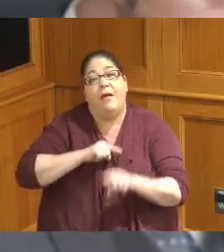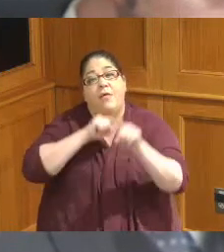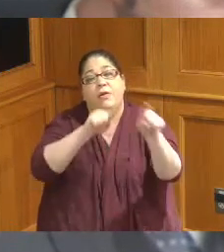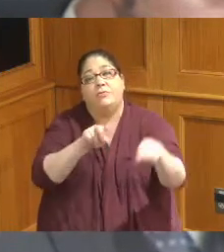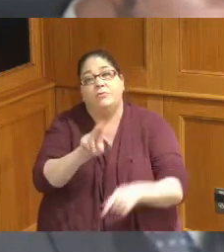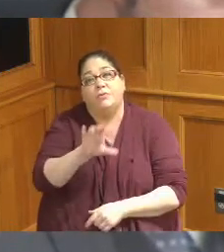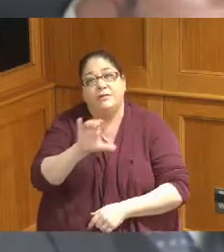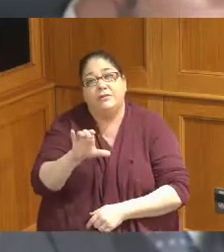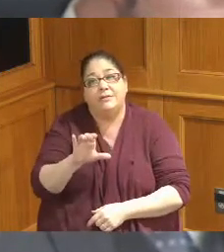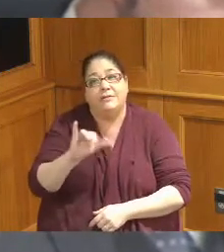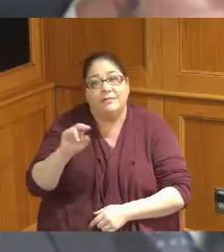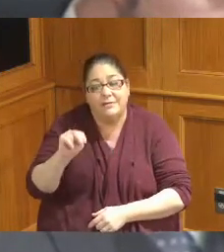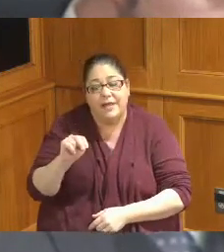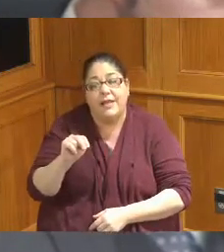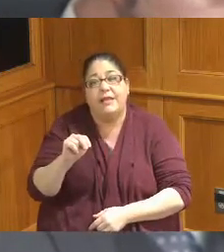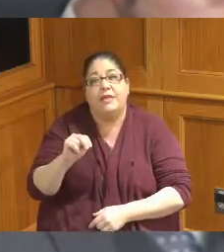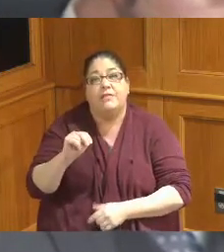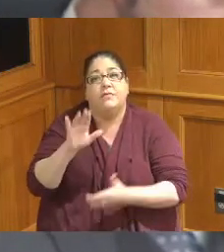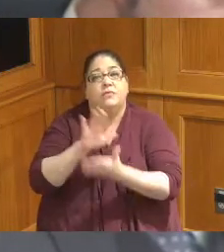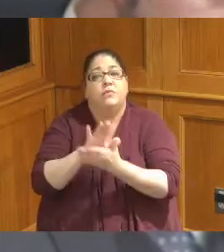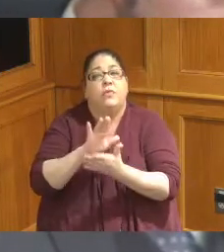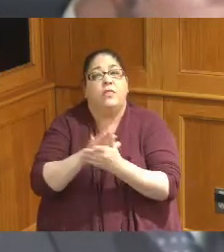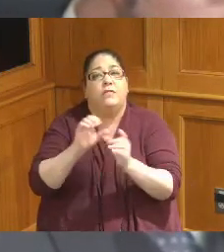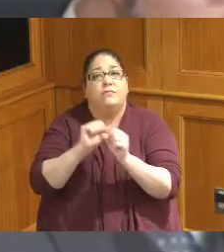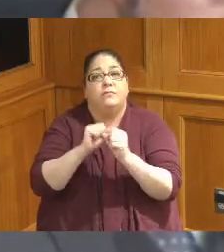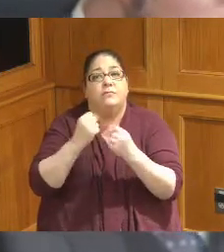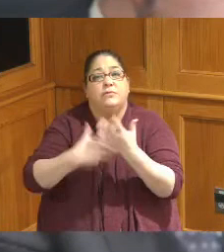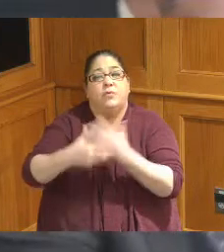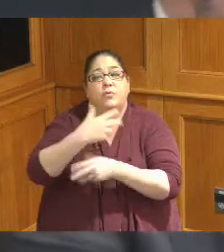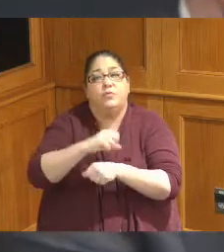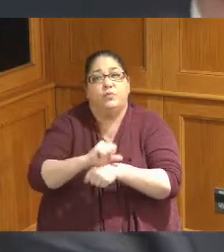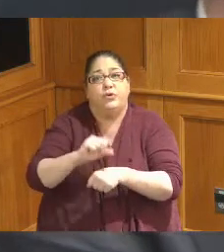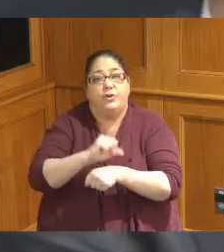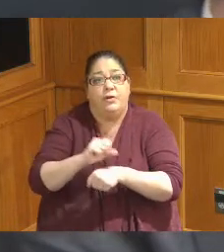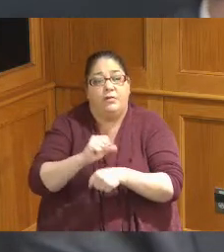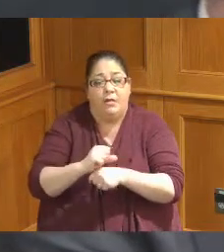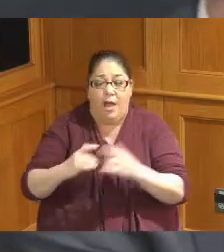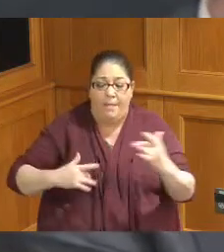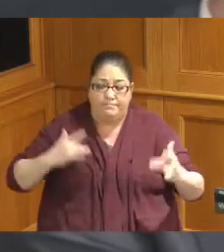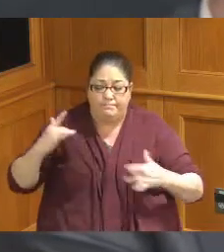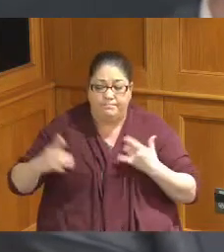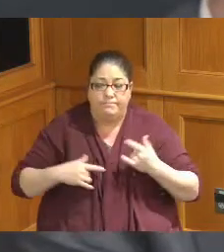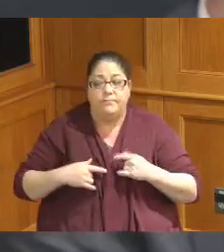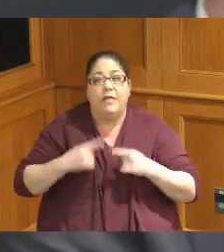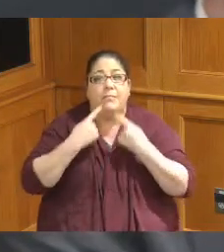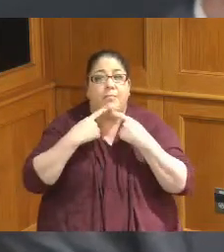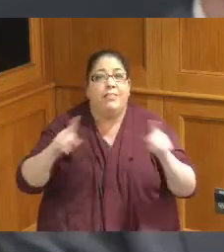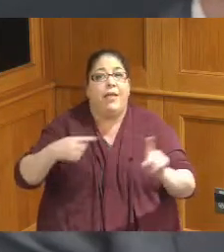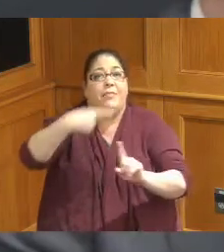School of Social Work and they were very excited to be proclaiming the month for social workers